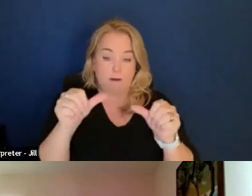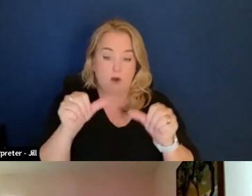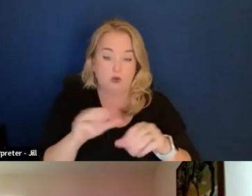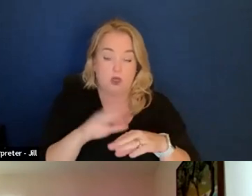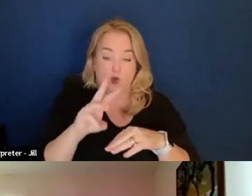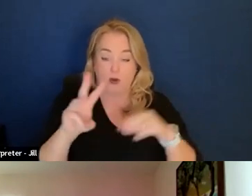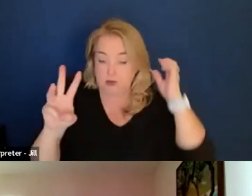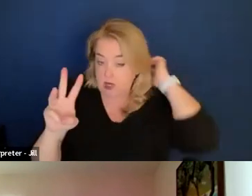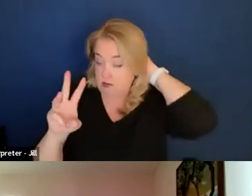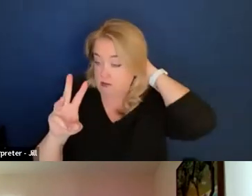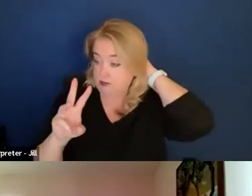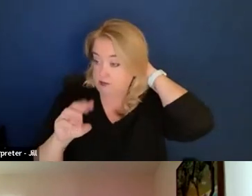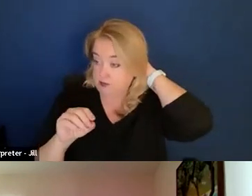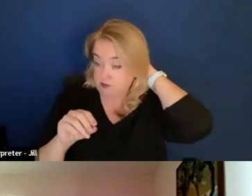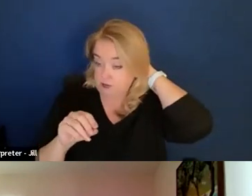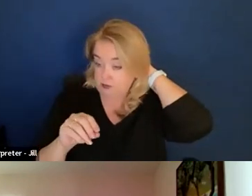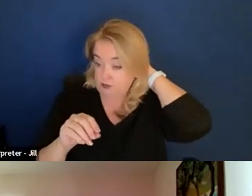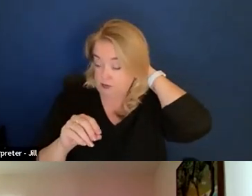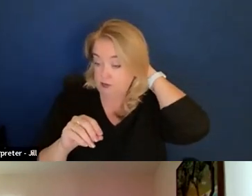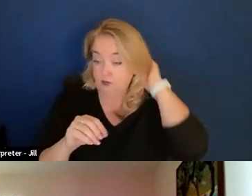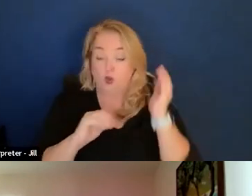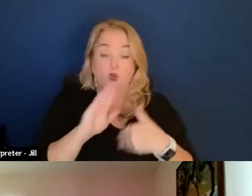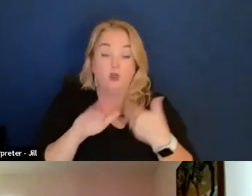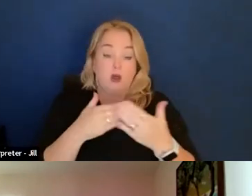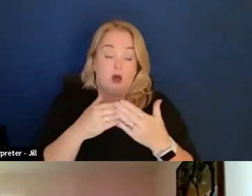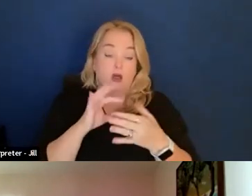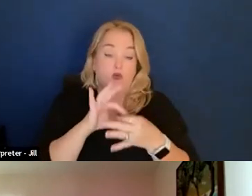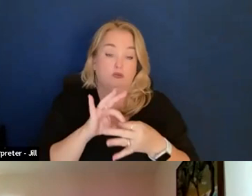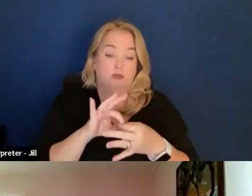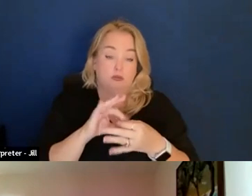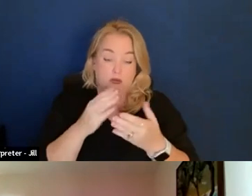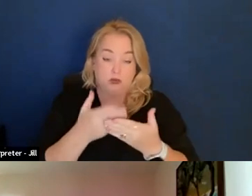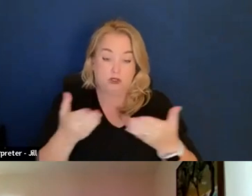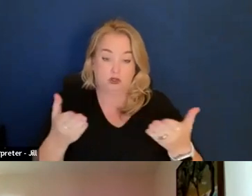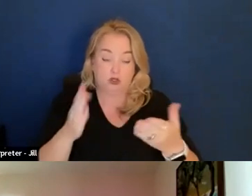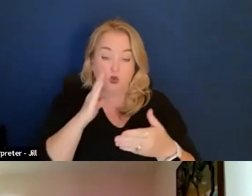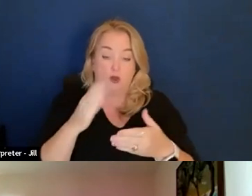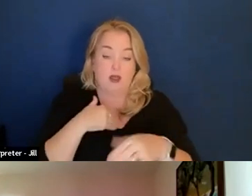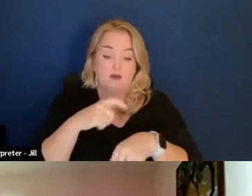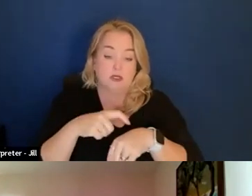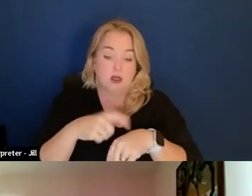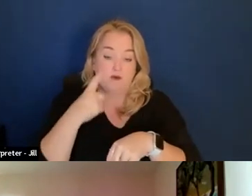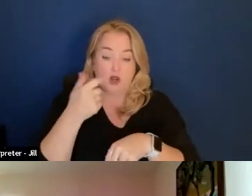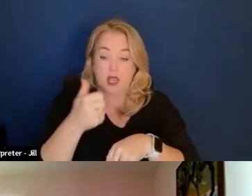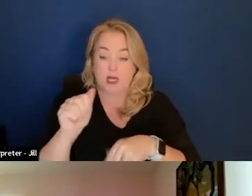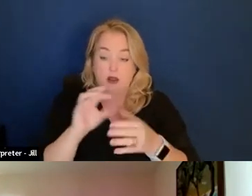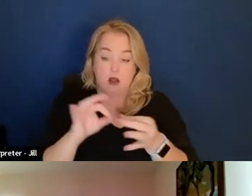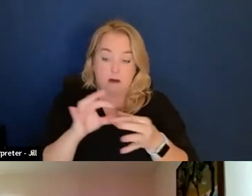with all relevant media materials. Before we get started, there will be a time for any relevant comments